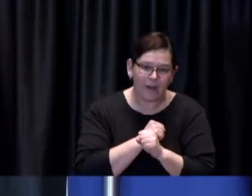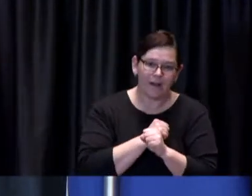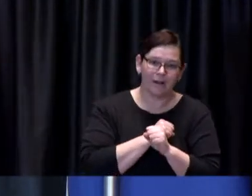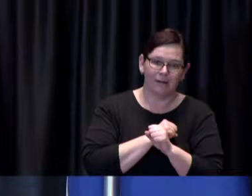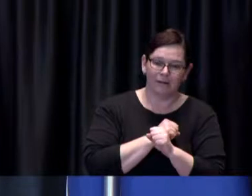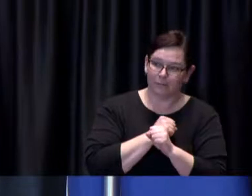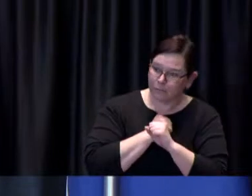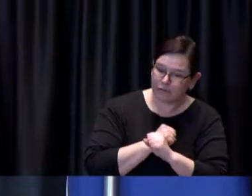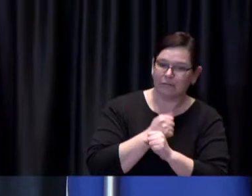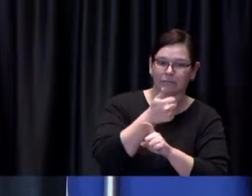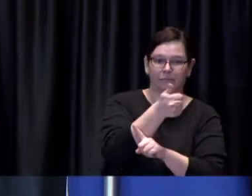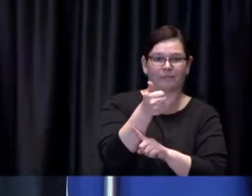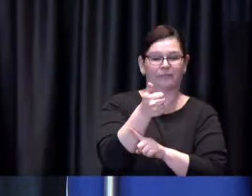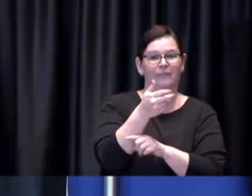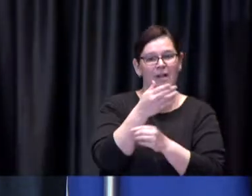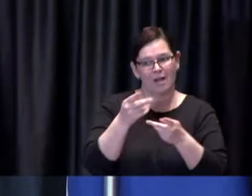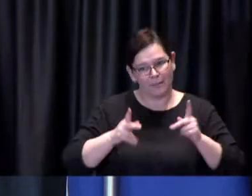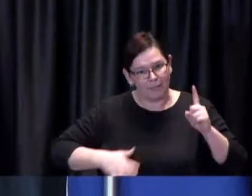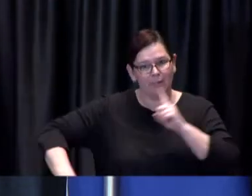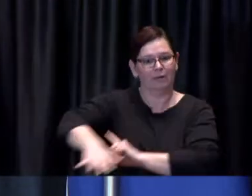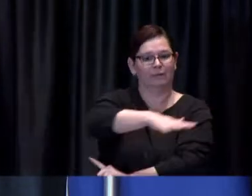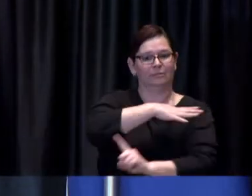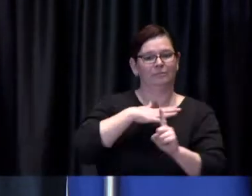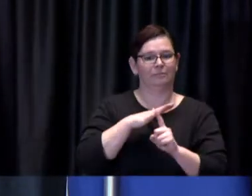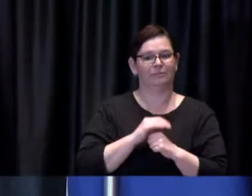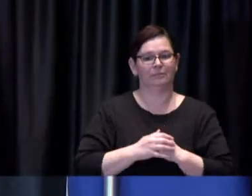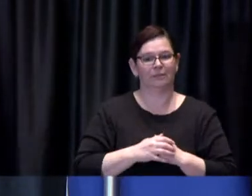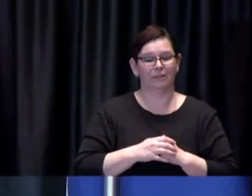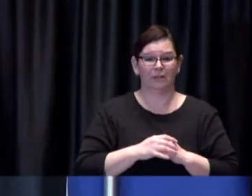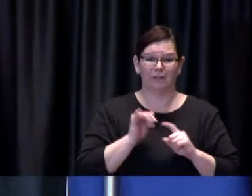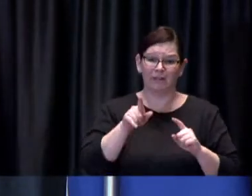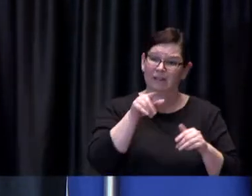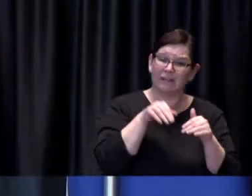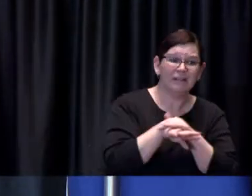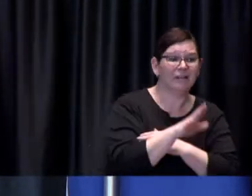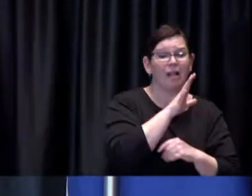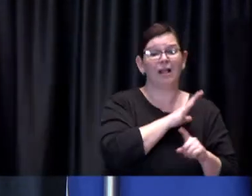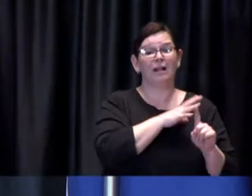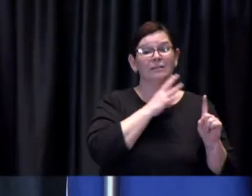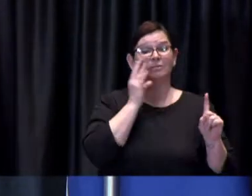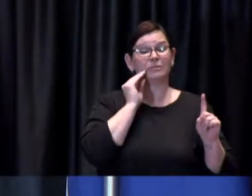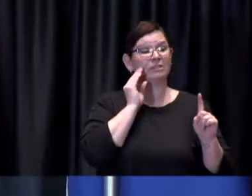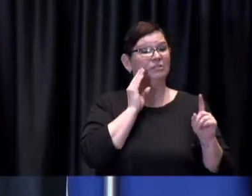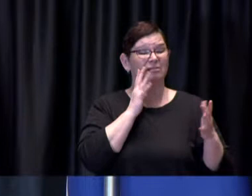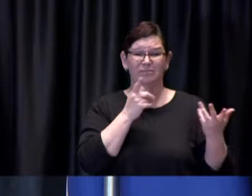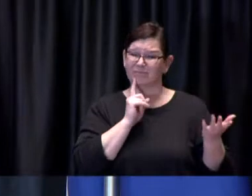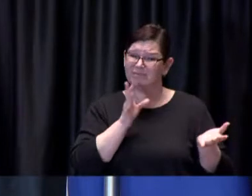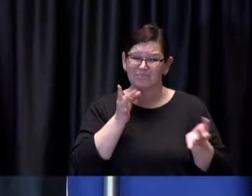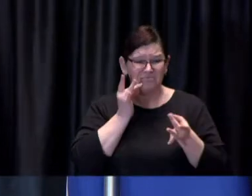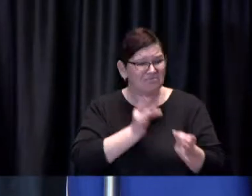in mass immunization clinics is an excellent one and one that we're constantly working at improving